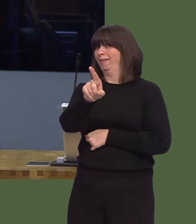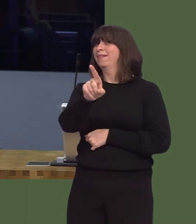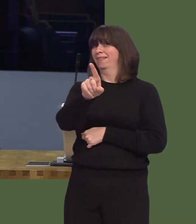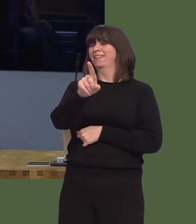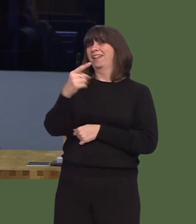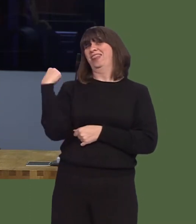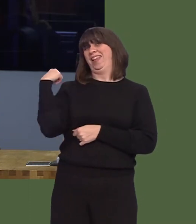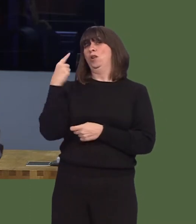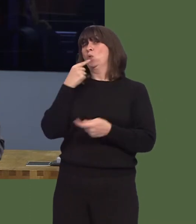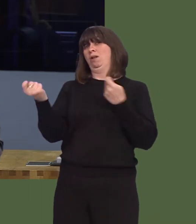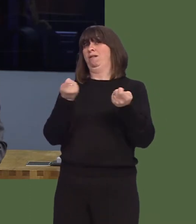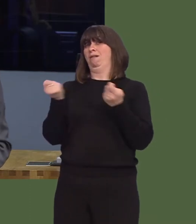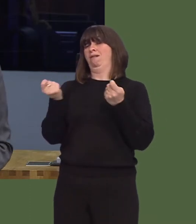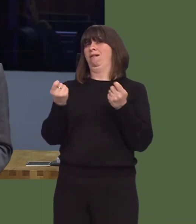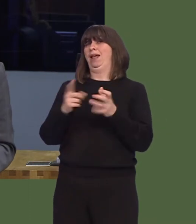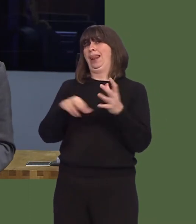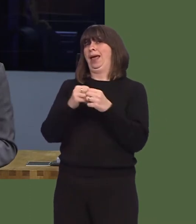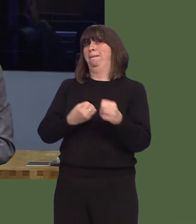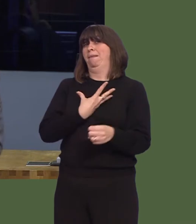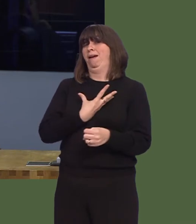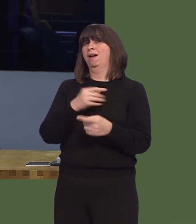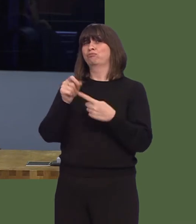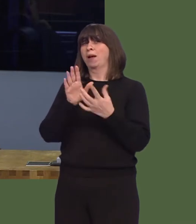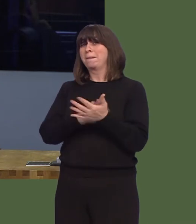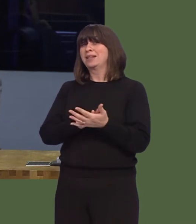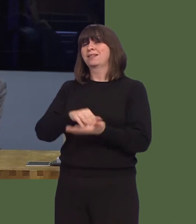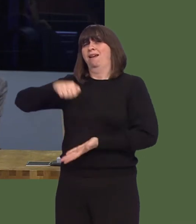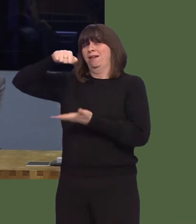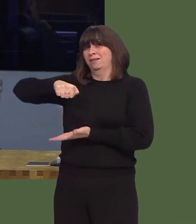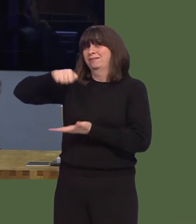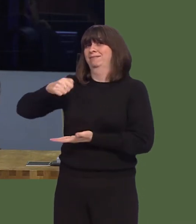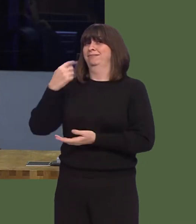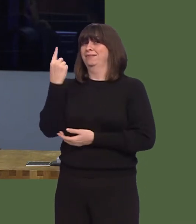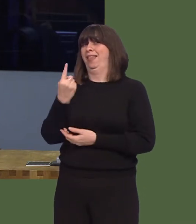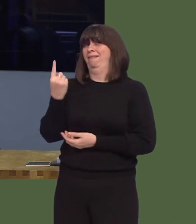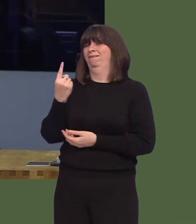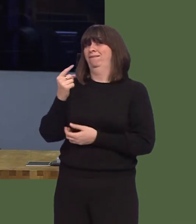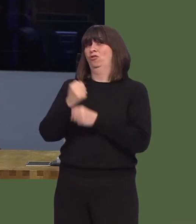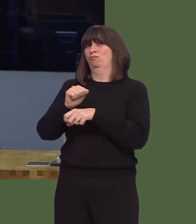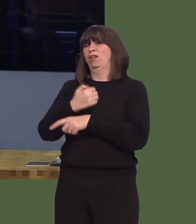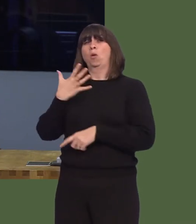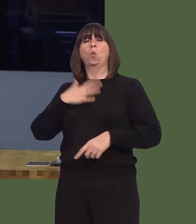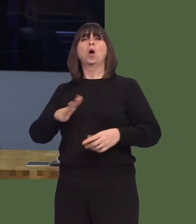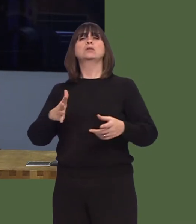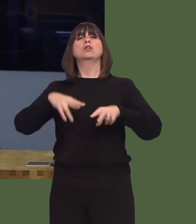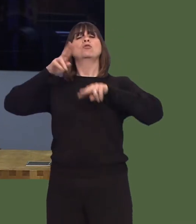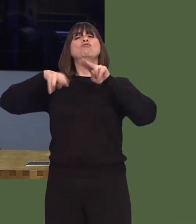Minister, of course, we had a Labour Government, a Labour Chancellor of the Exchequer, and a Labour Prime Minister who himself wanted a light-touch regulatory system.